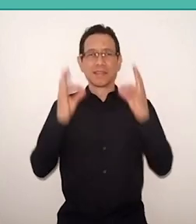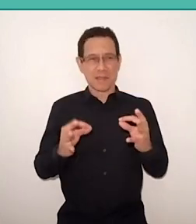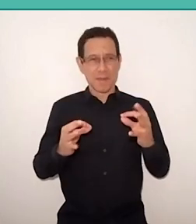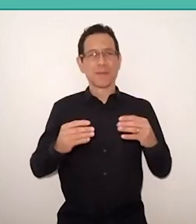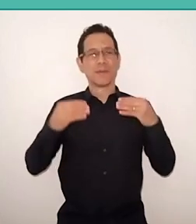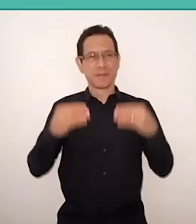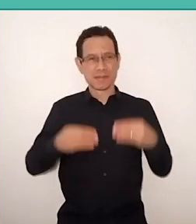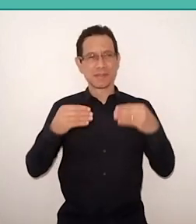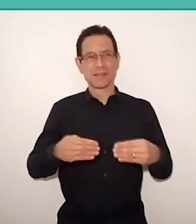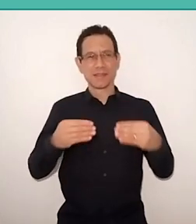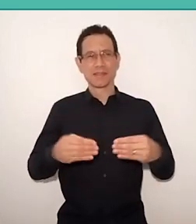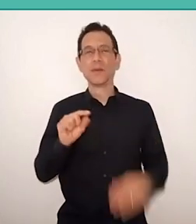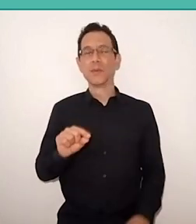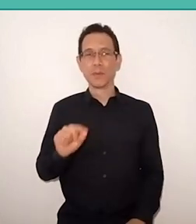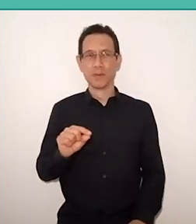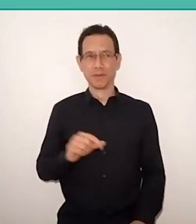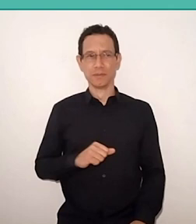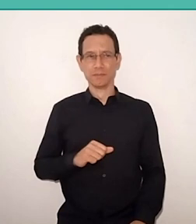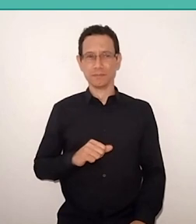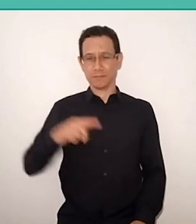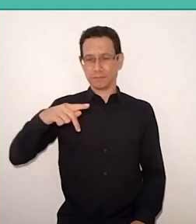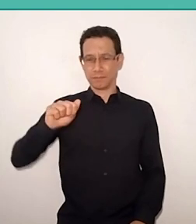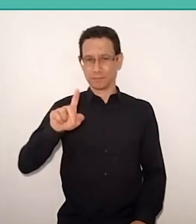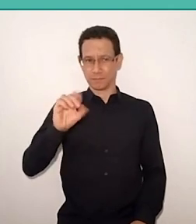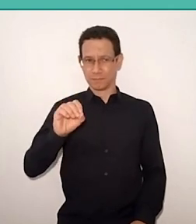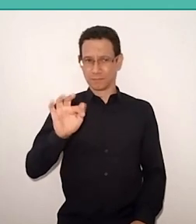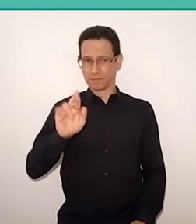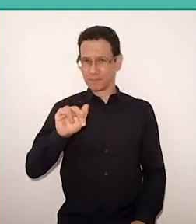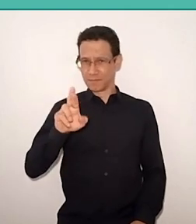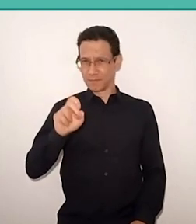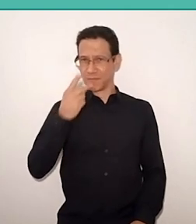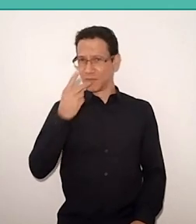which is what Paulo Freire says: "It is essential to reduce the distance